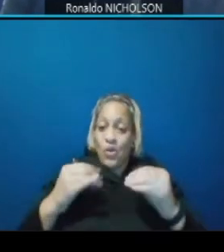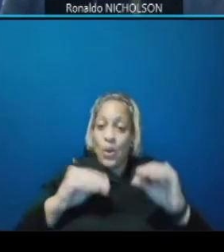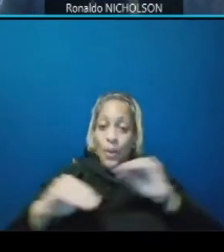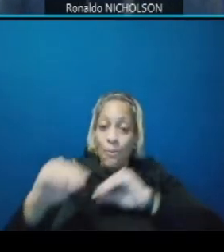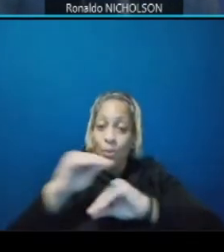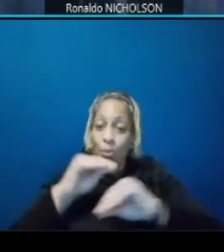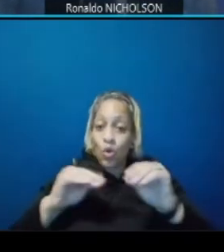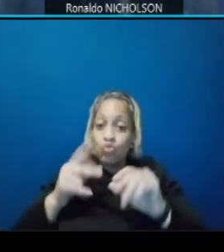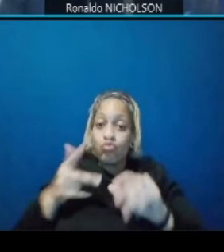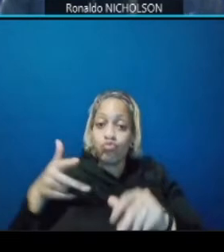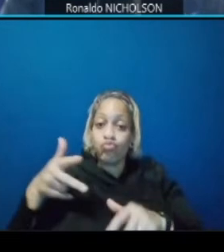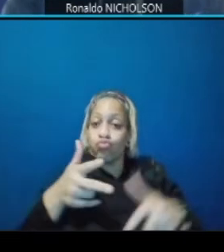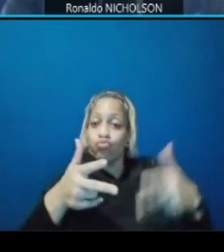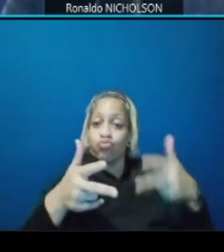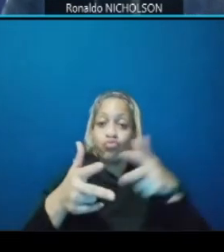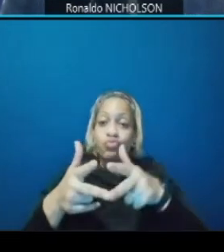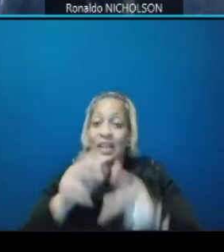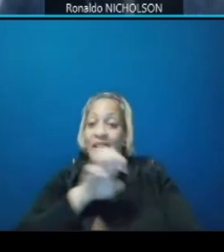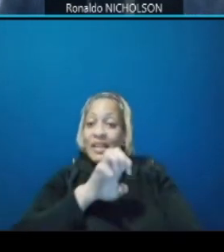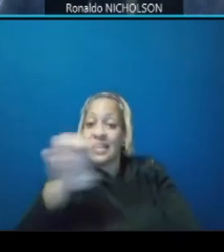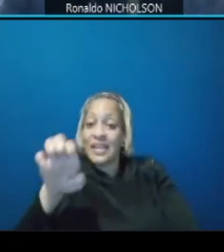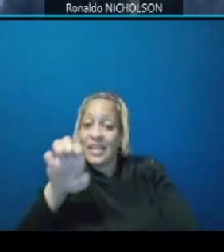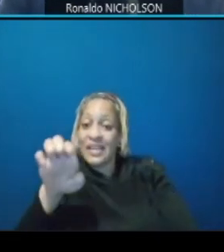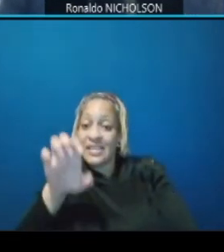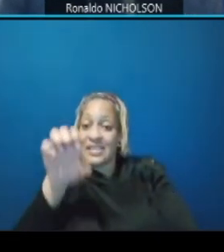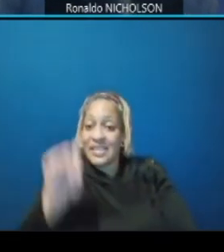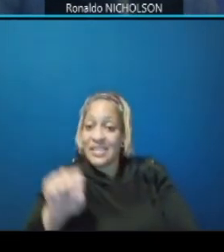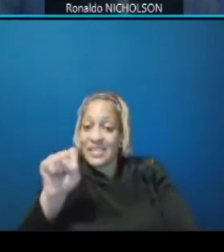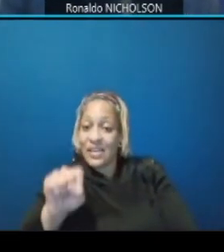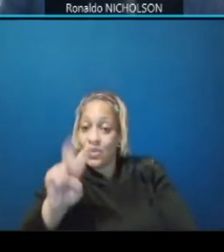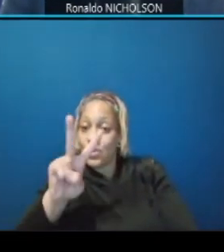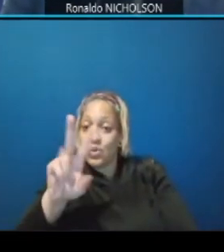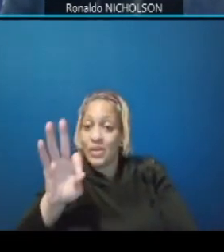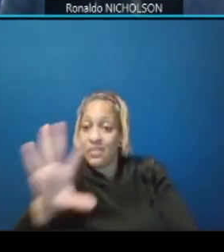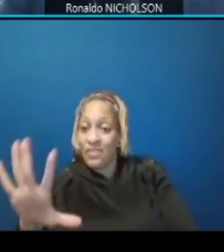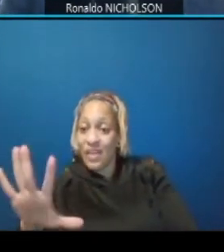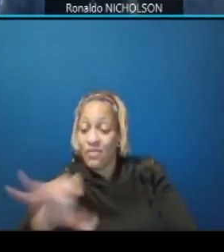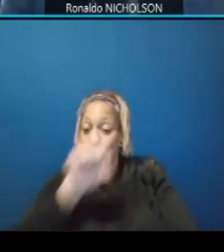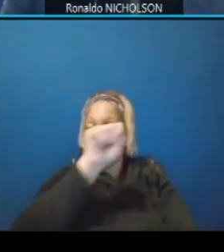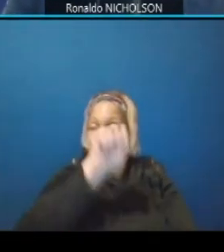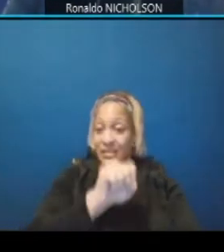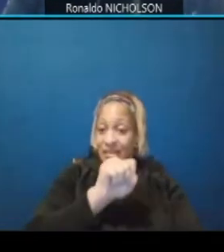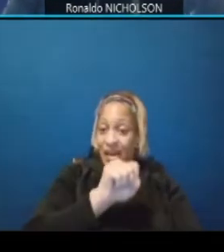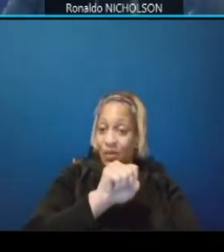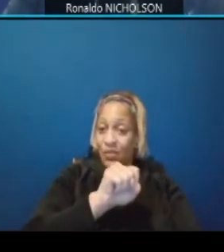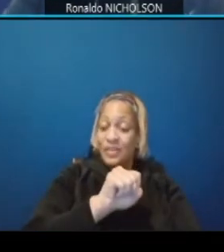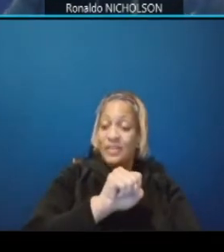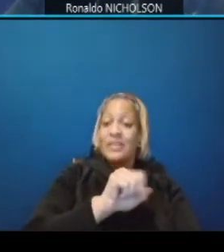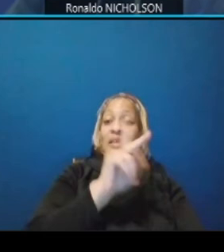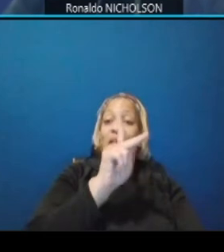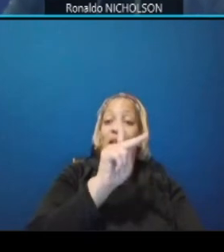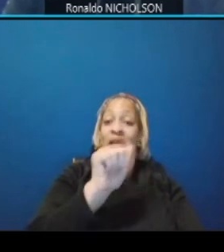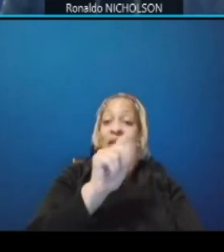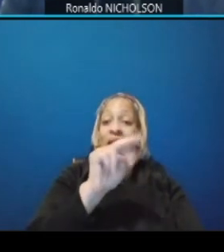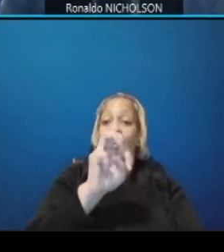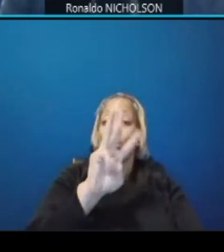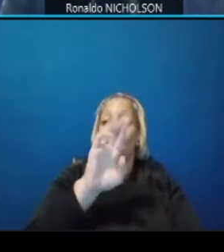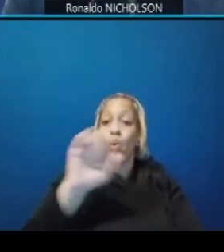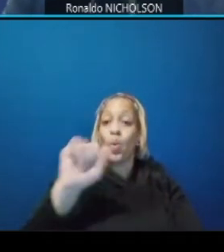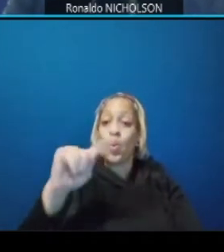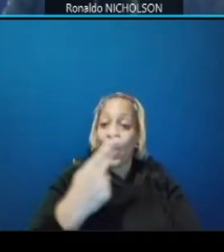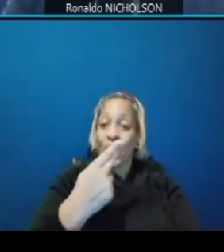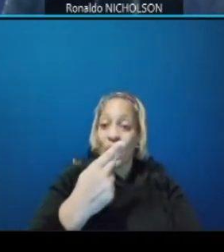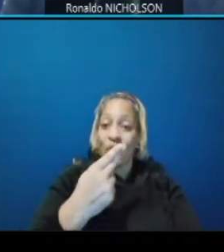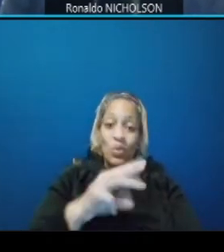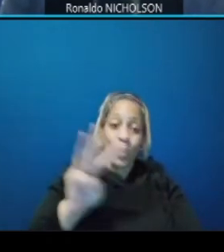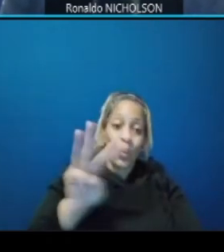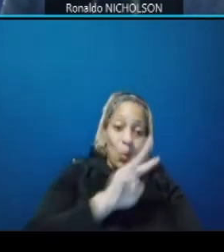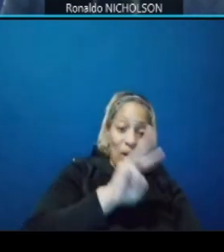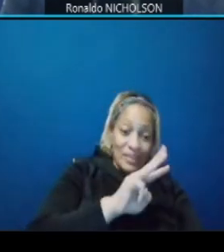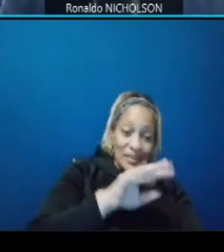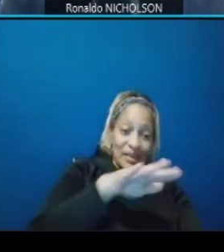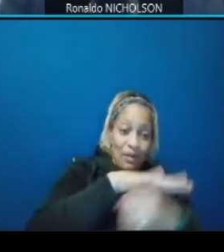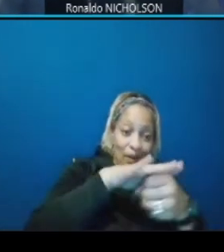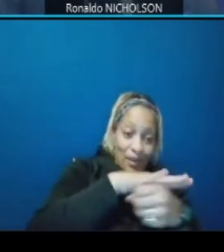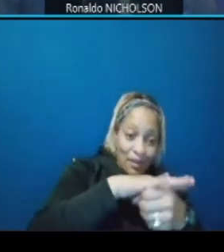eastbound to southbound dc 295 southbound kendall worth avenue to westbound benning road as well as